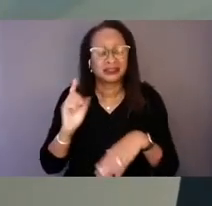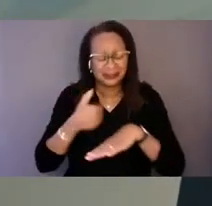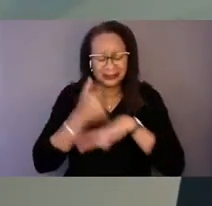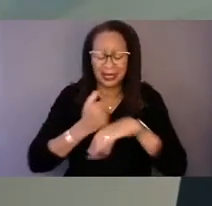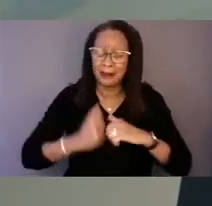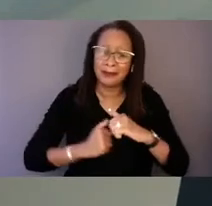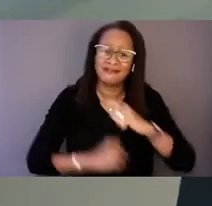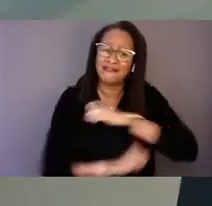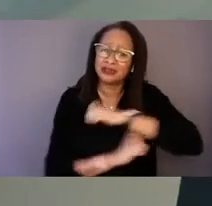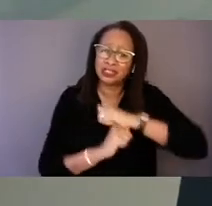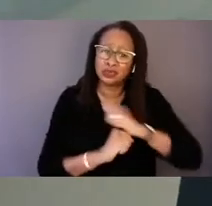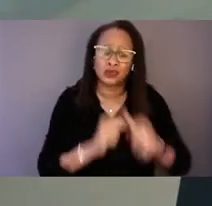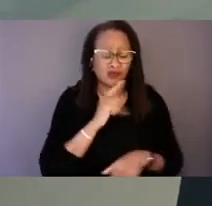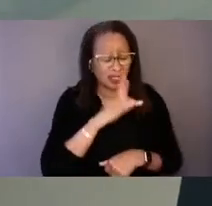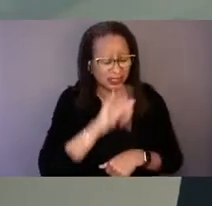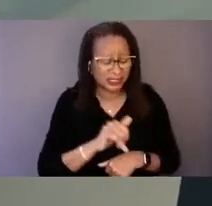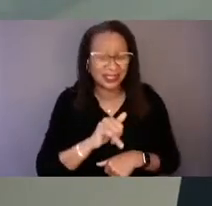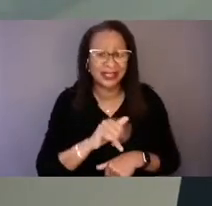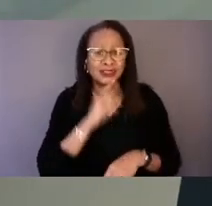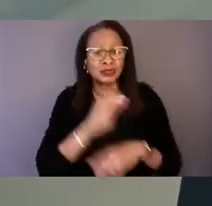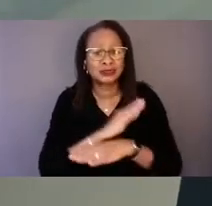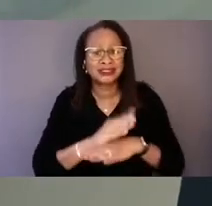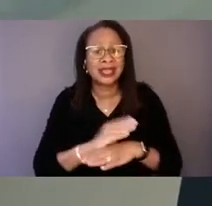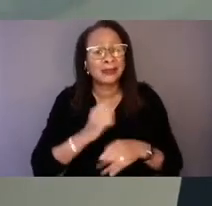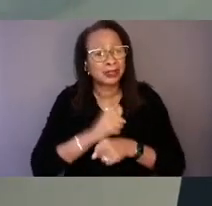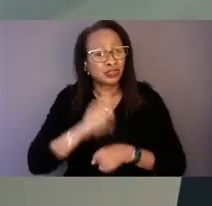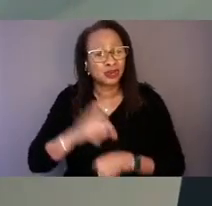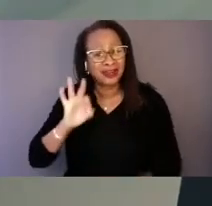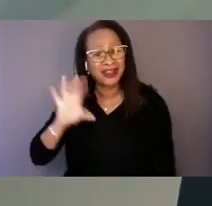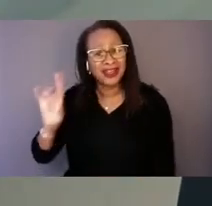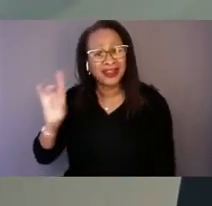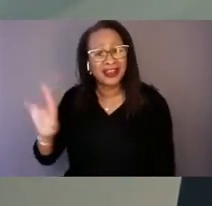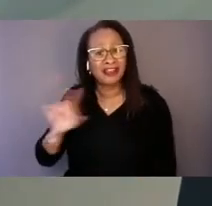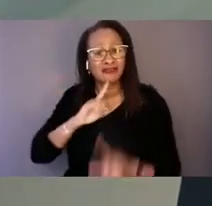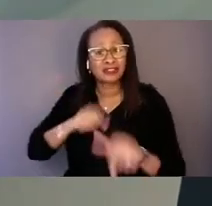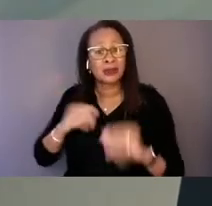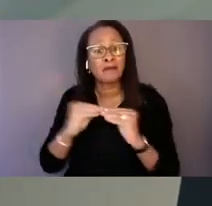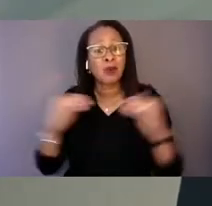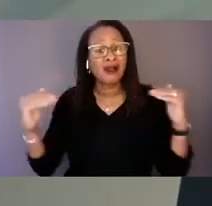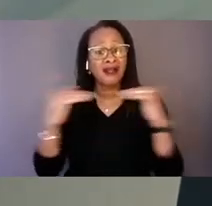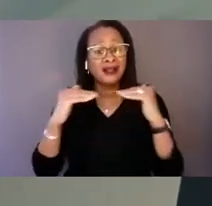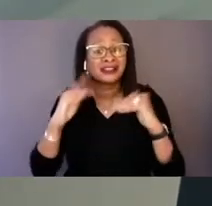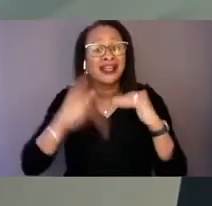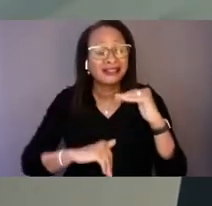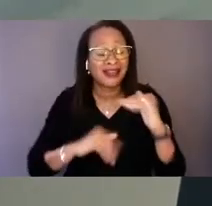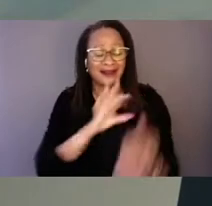that can ensure 988 response is more equitable than 911.